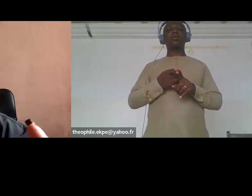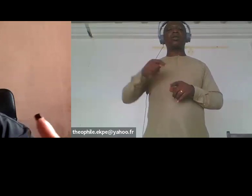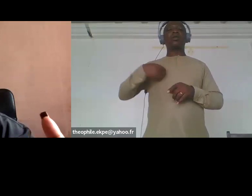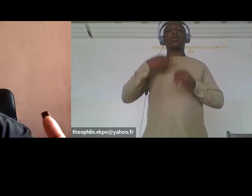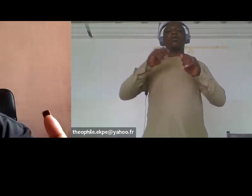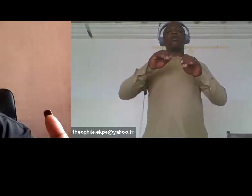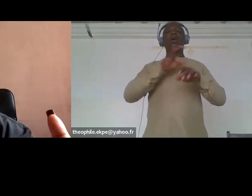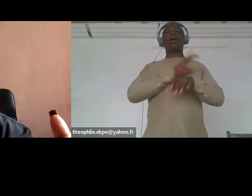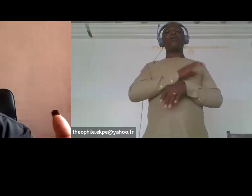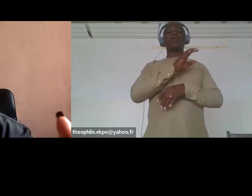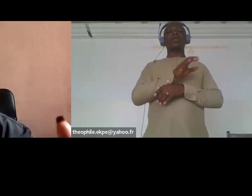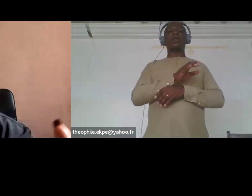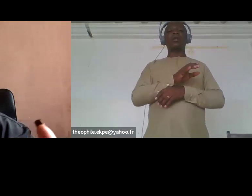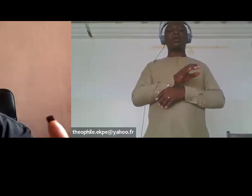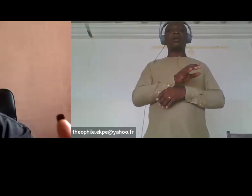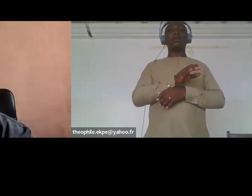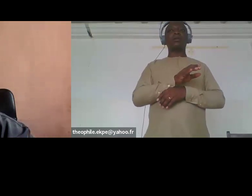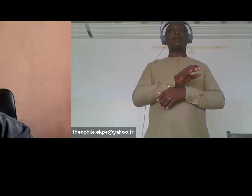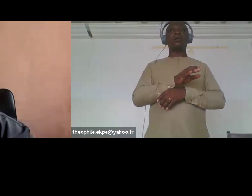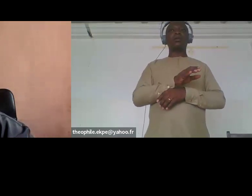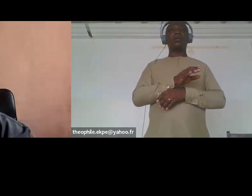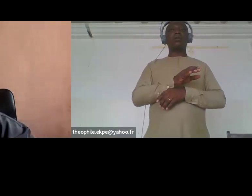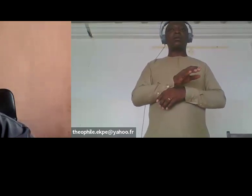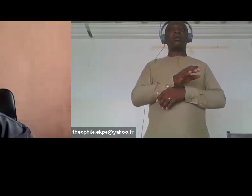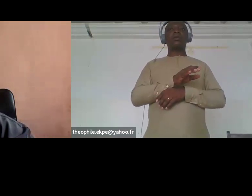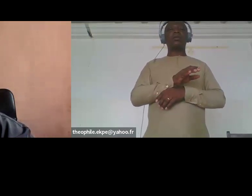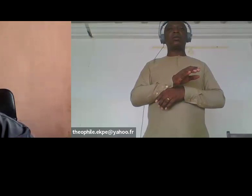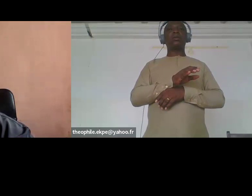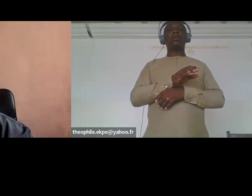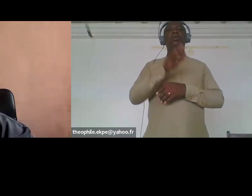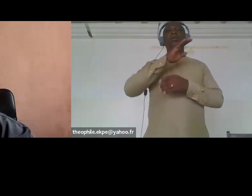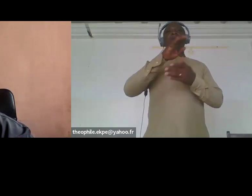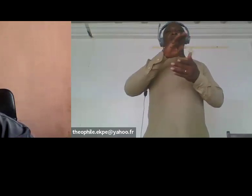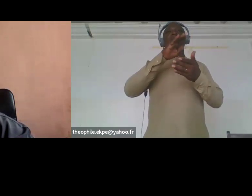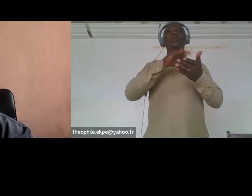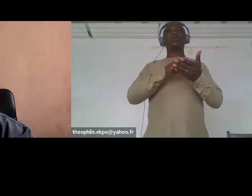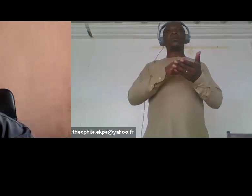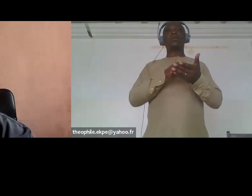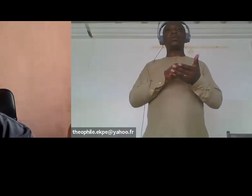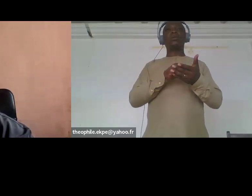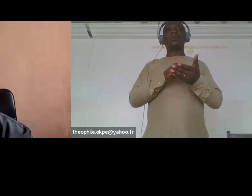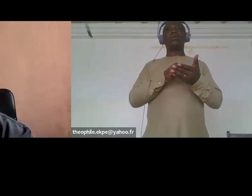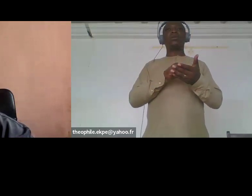kind of structures across the regions uh and and this could also be done through